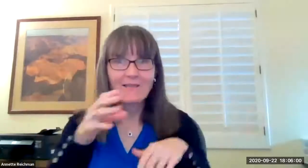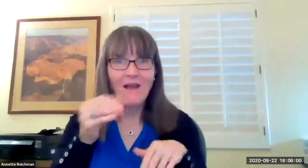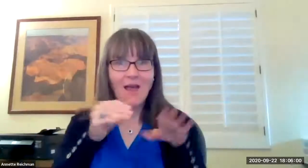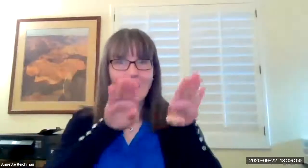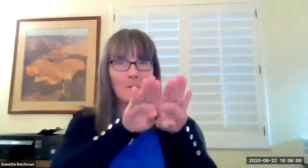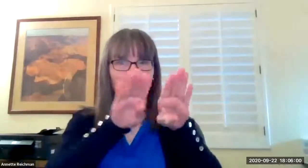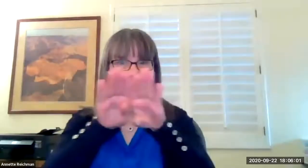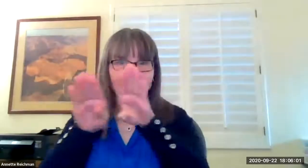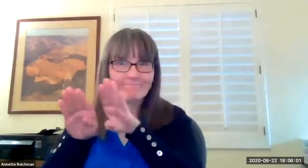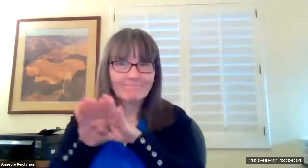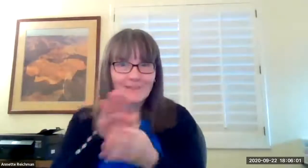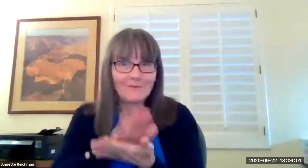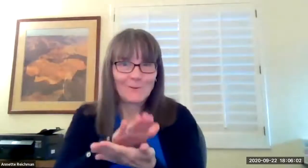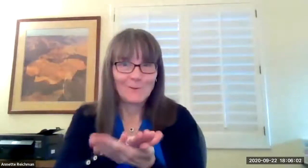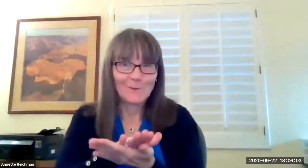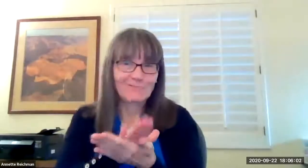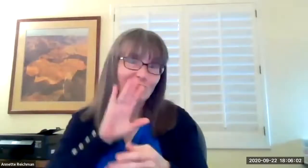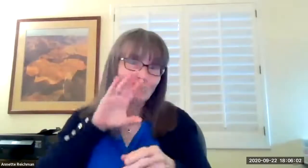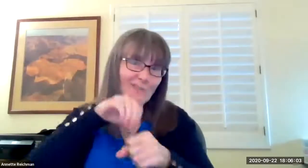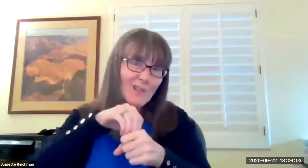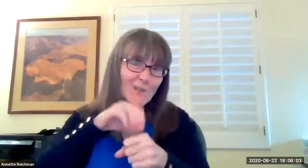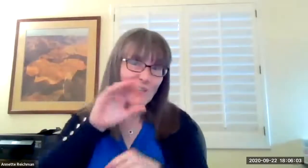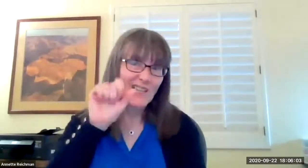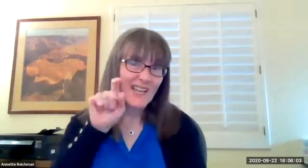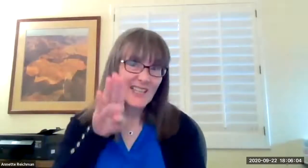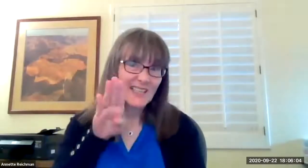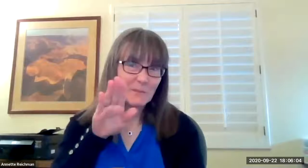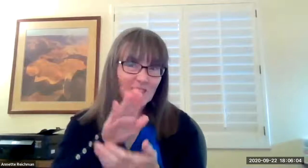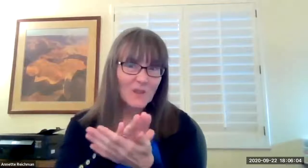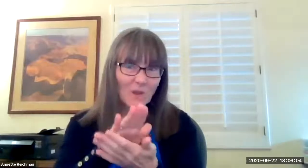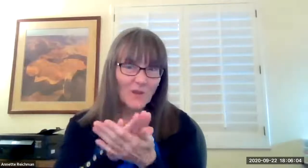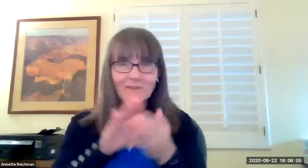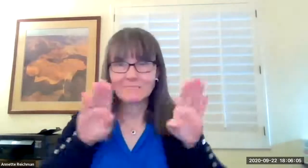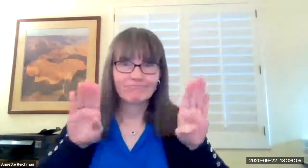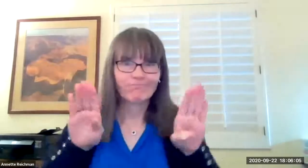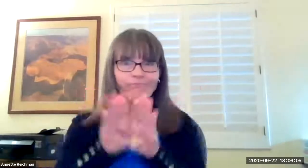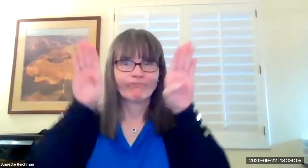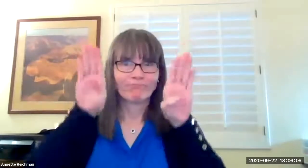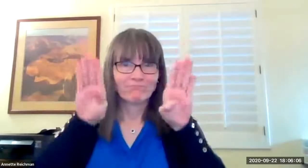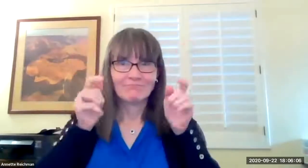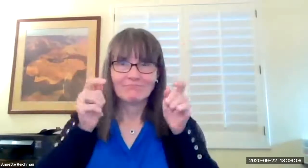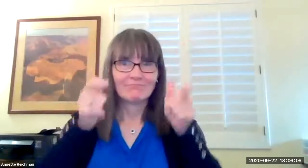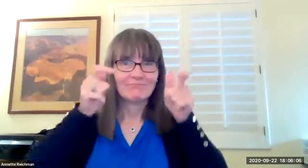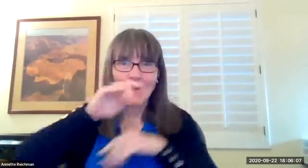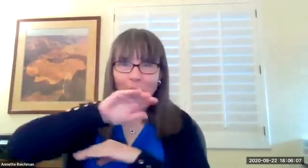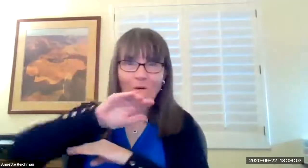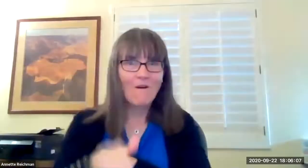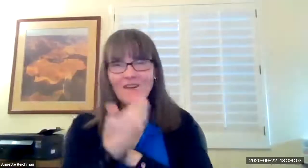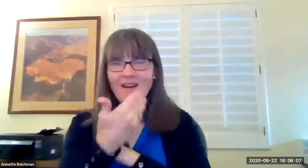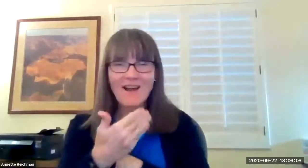with the pandemic of the coronavirus and the closing of our schools